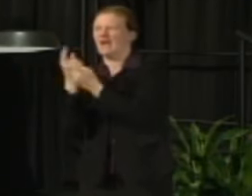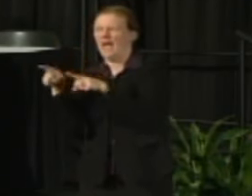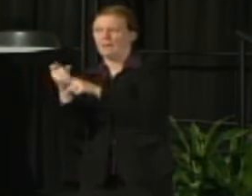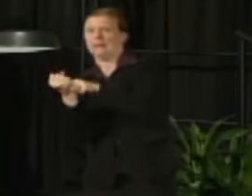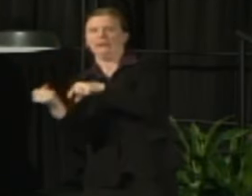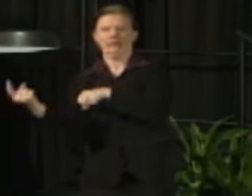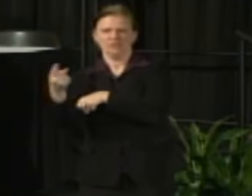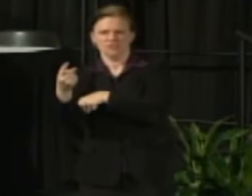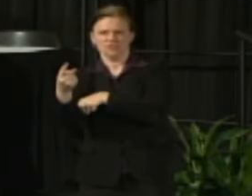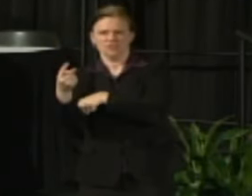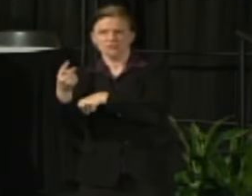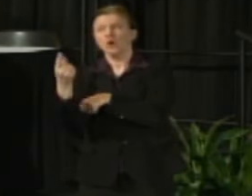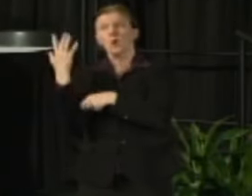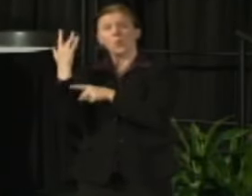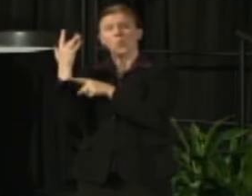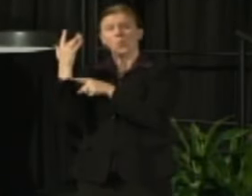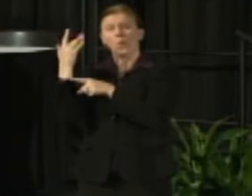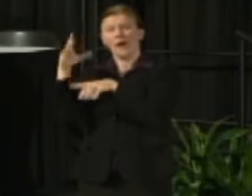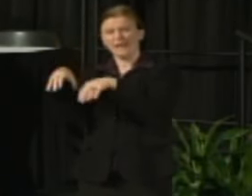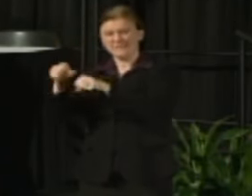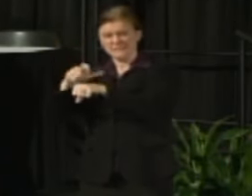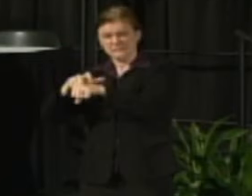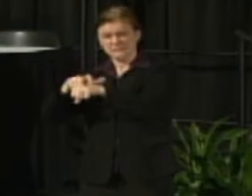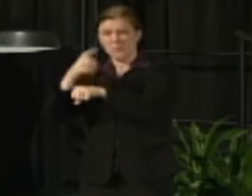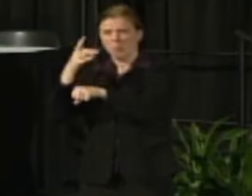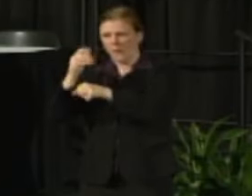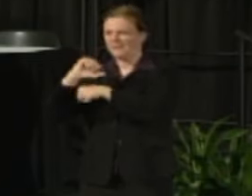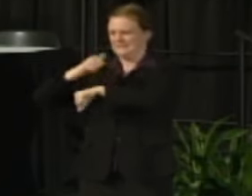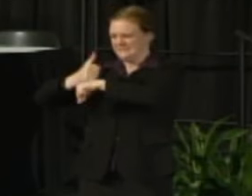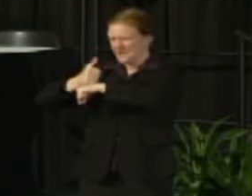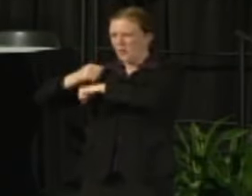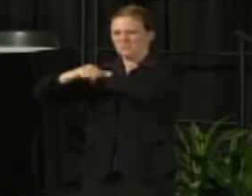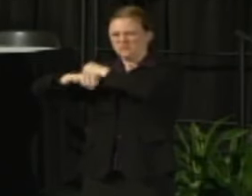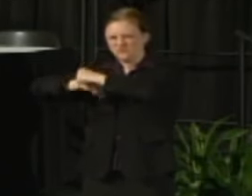take a while for the structure to be designed and built even though I believe